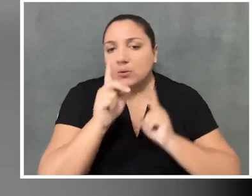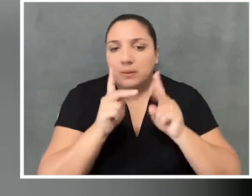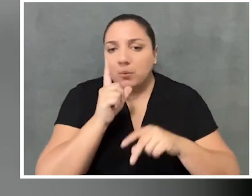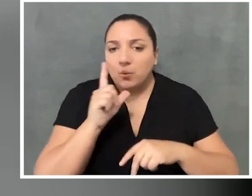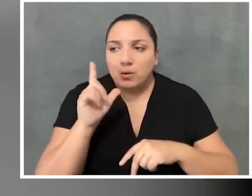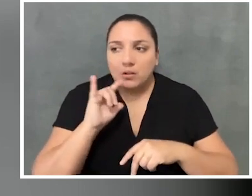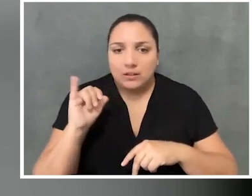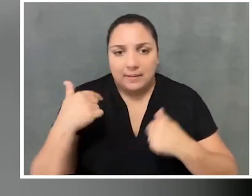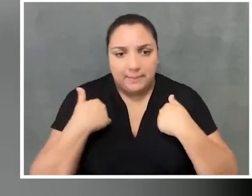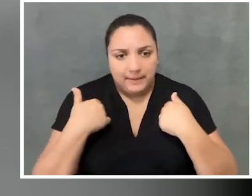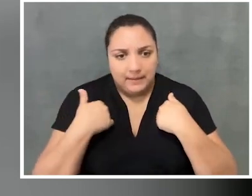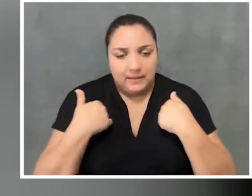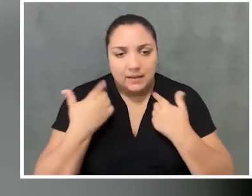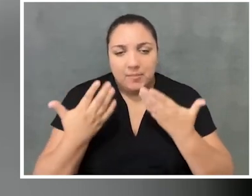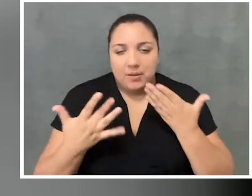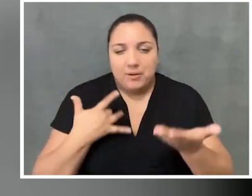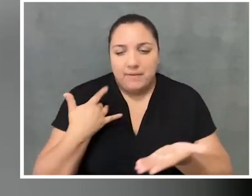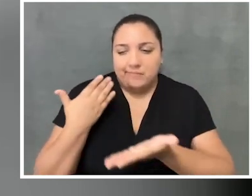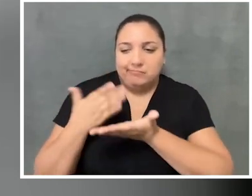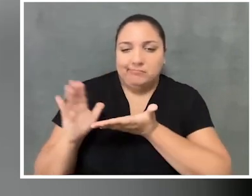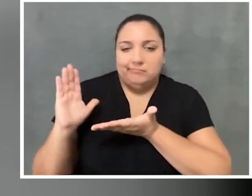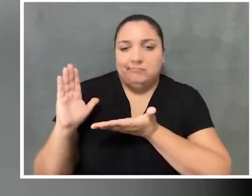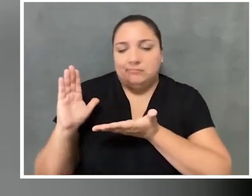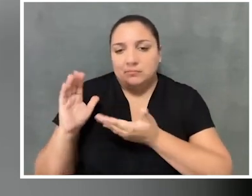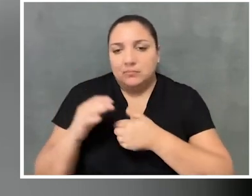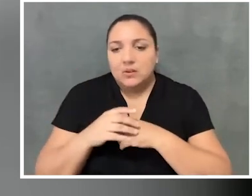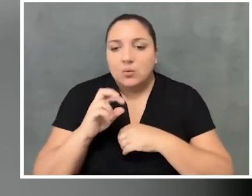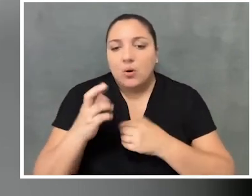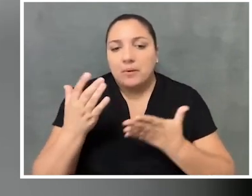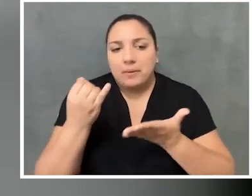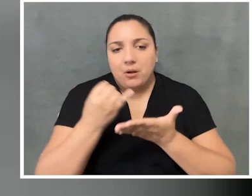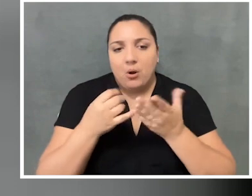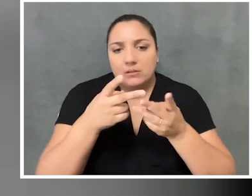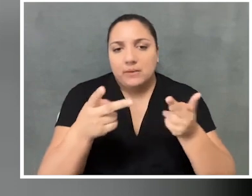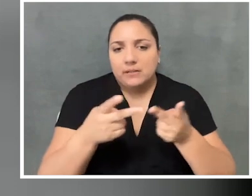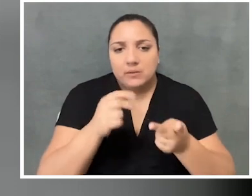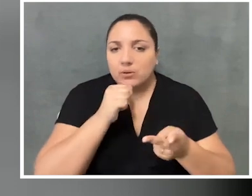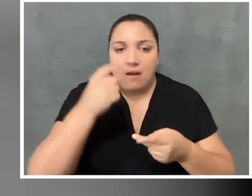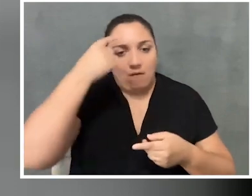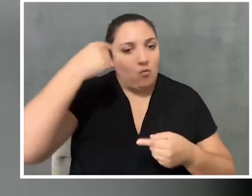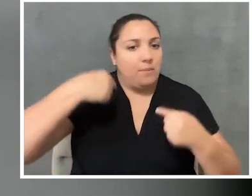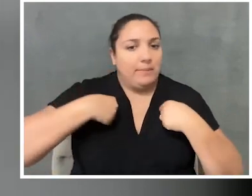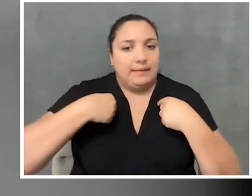who felt sort of marginalized or excluded, where like, arts spaces maybe weren't built for them,